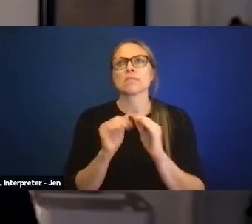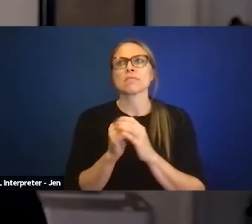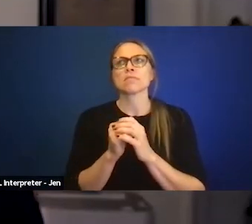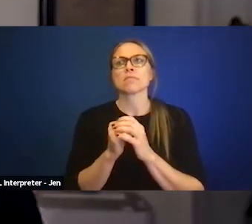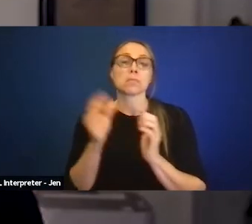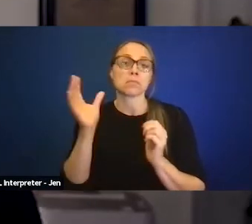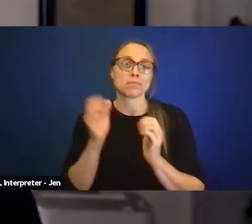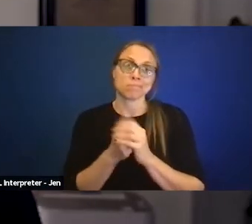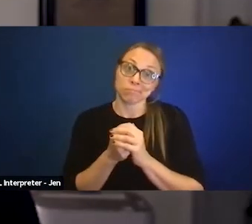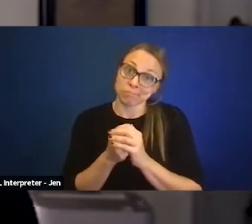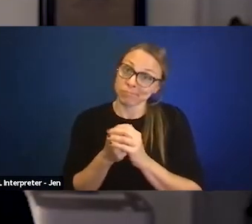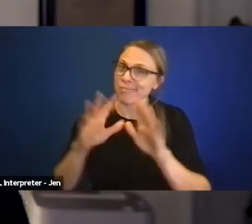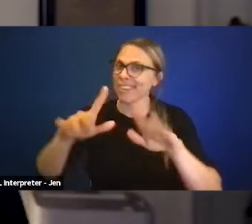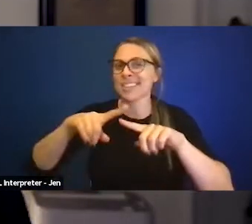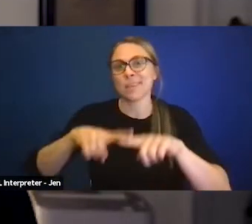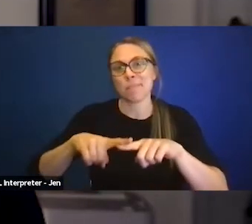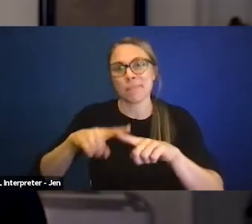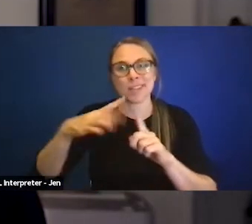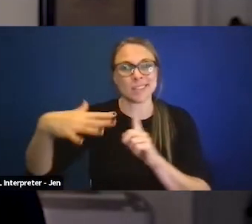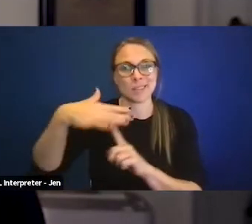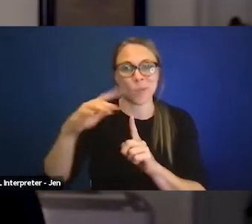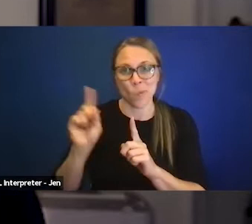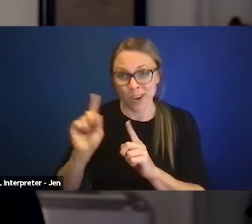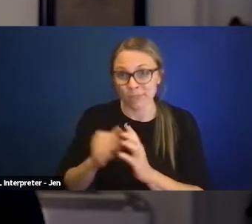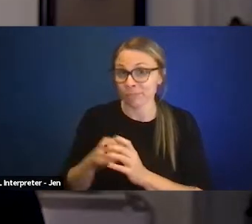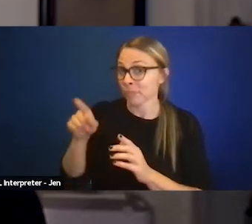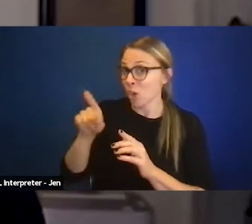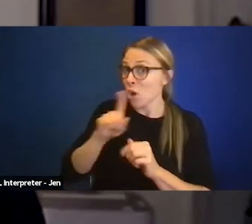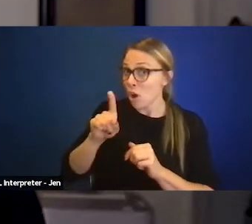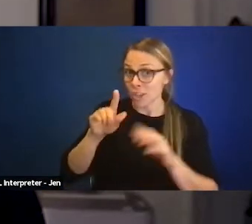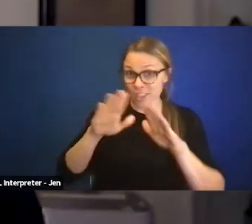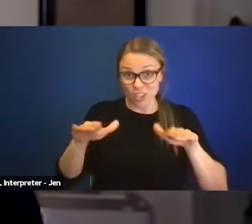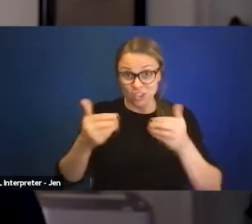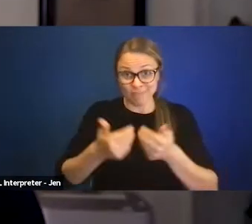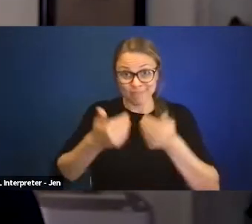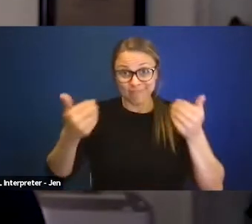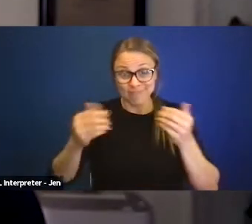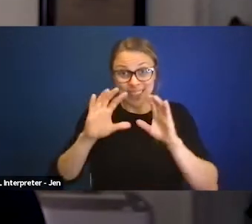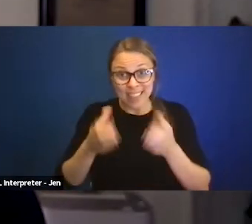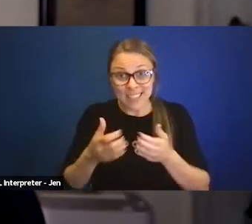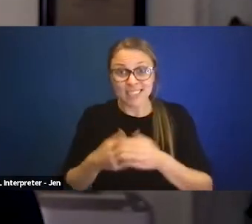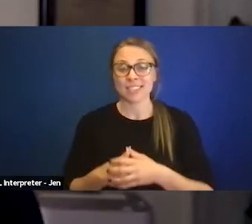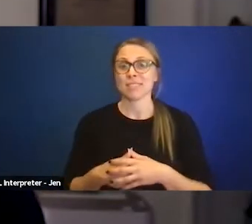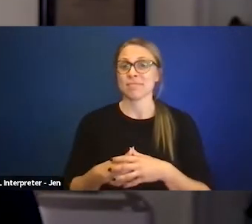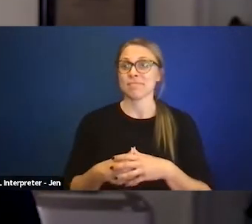you know, it depends on the setting. So are the children in segregated classes? Are they in segregated schools?